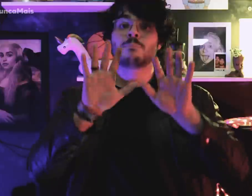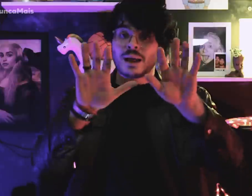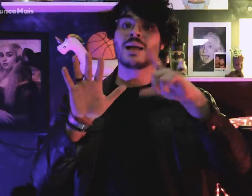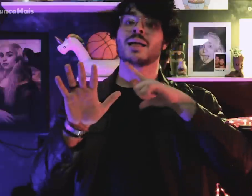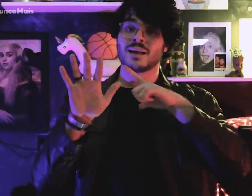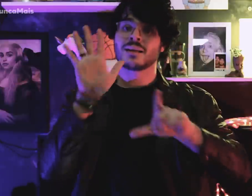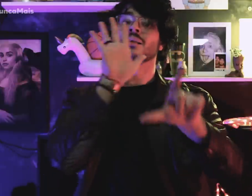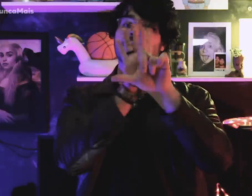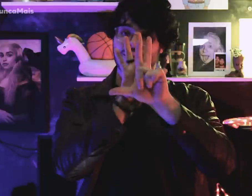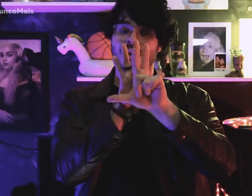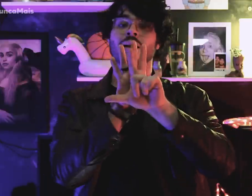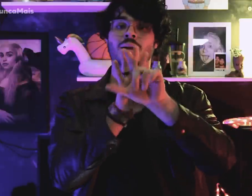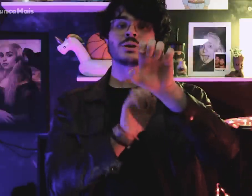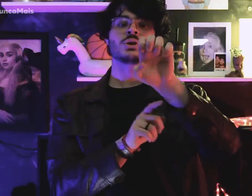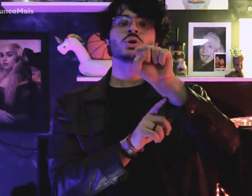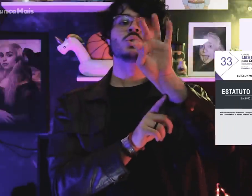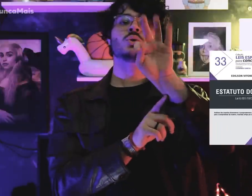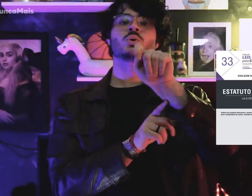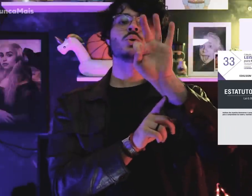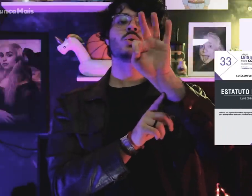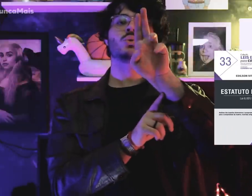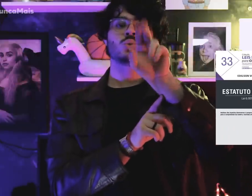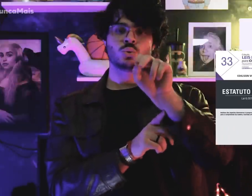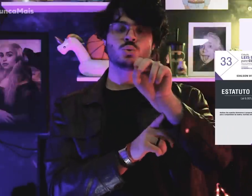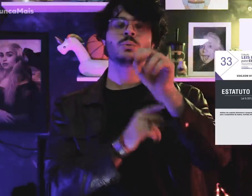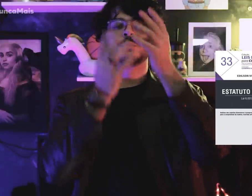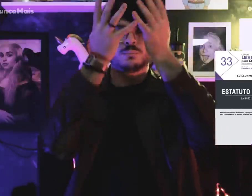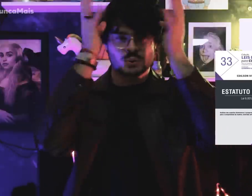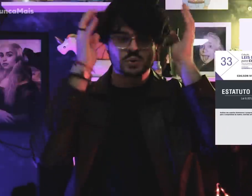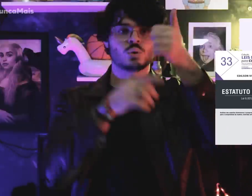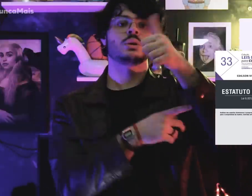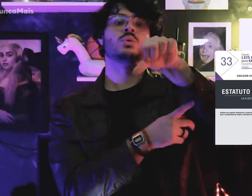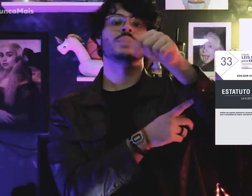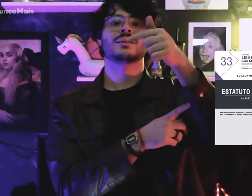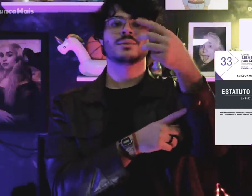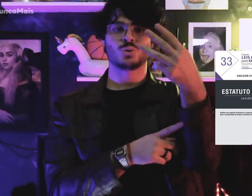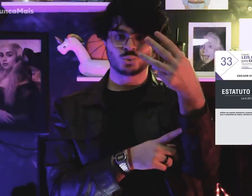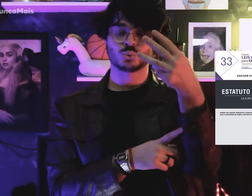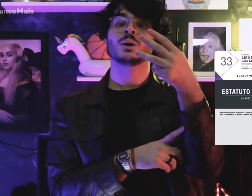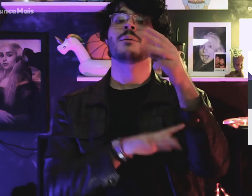Even with the the Statute of the Indian Act of 1973,